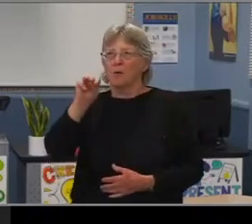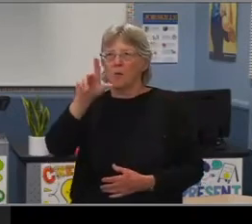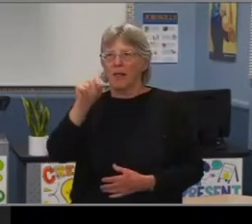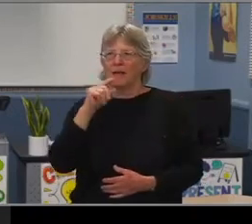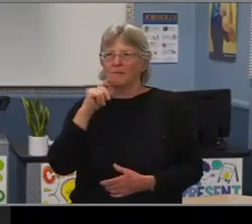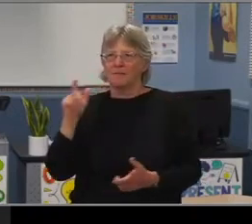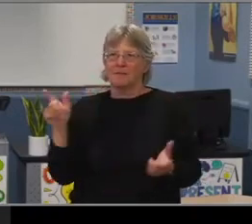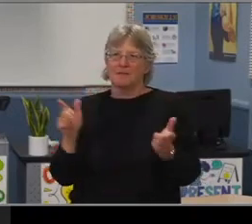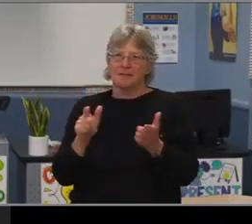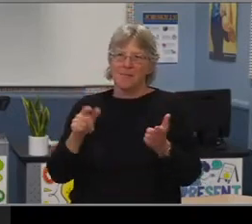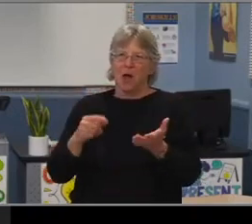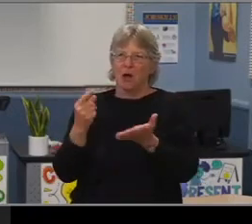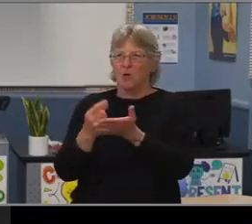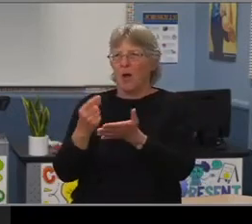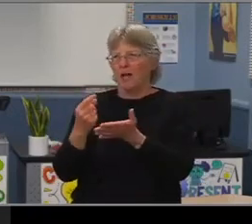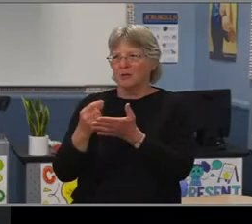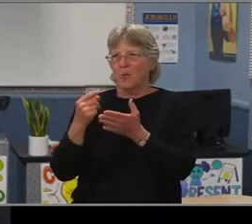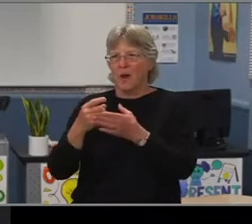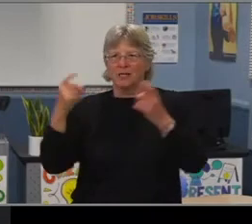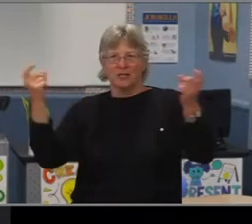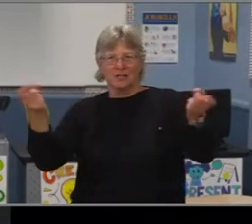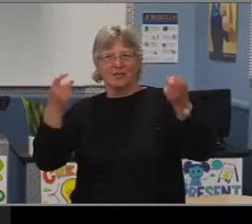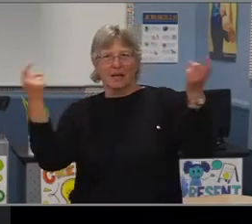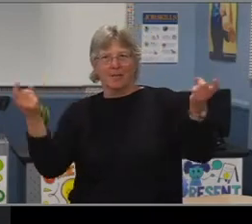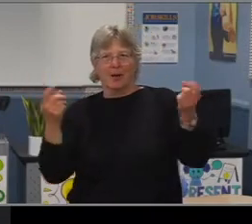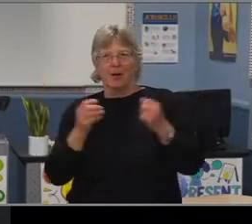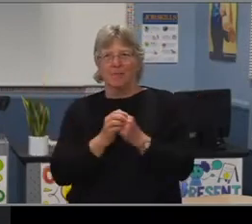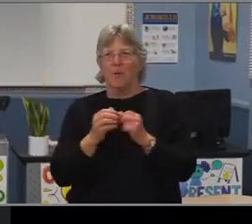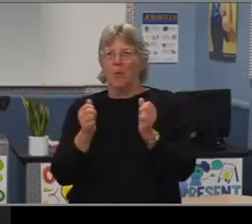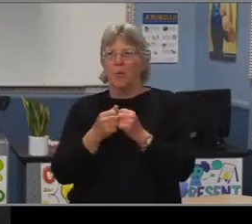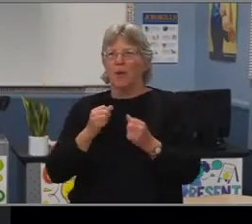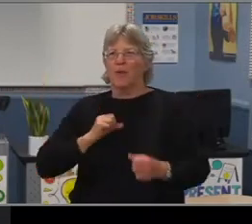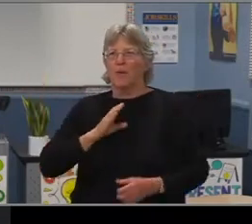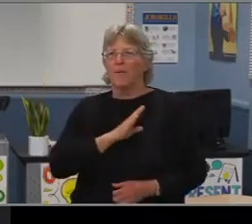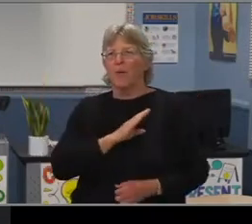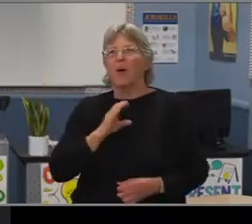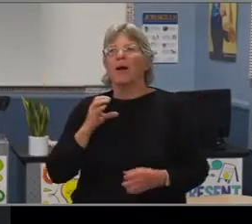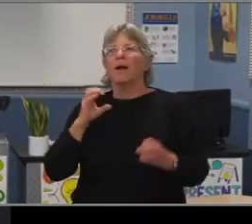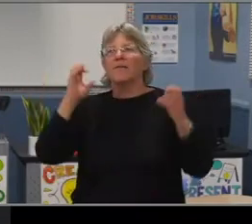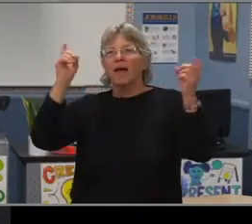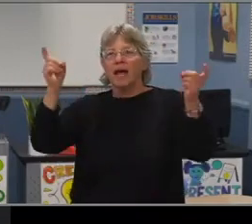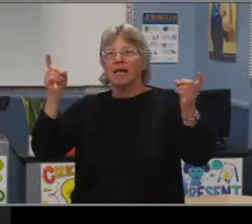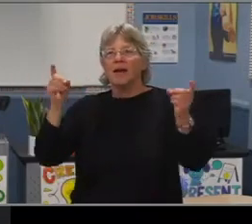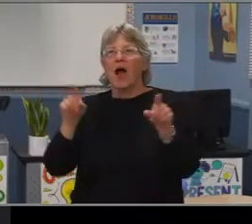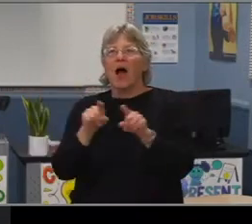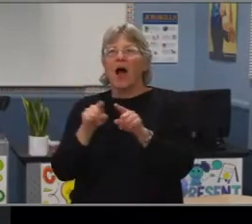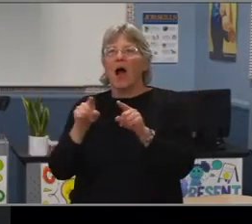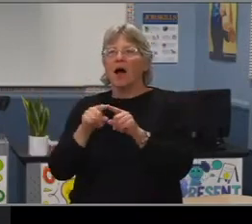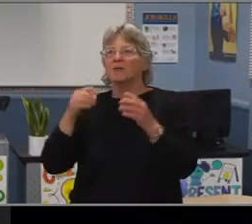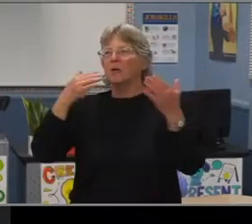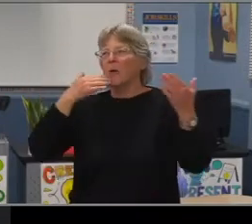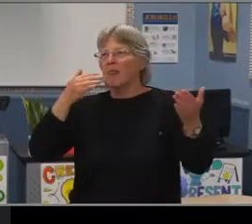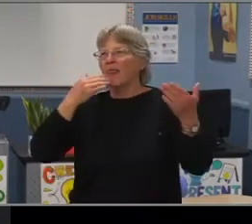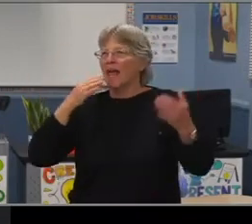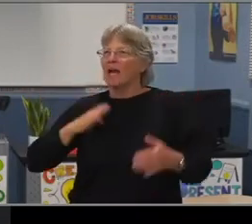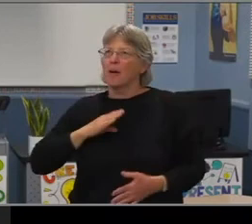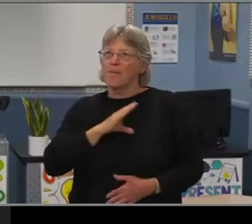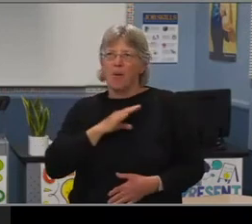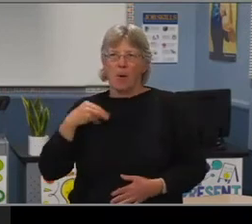over the course of his tenure with our Board of Education. I'd also like to personally thank our board members and executive staff for having me here